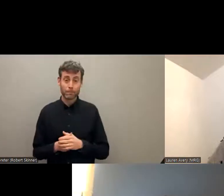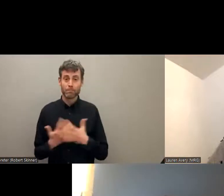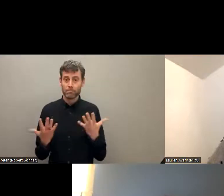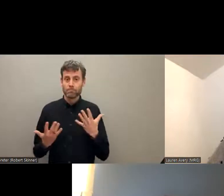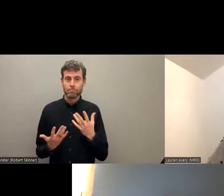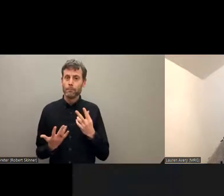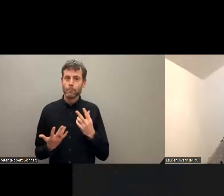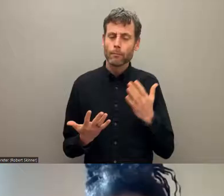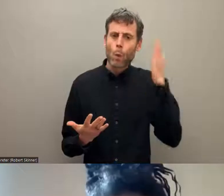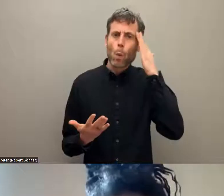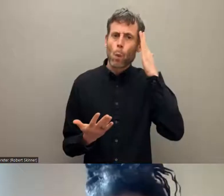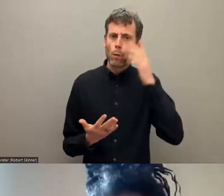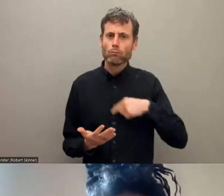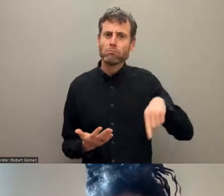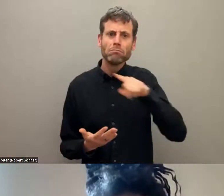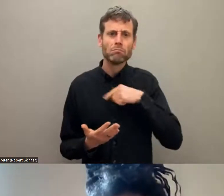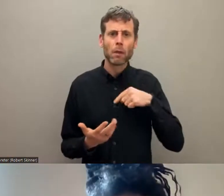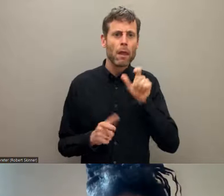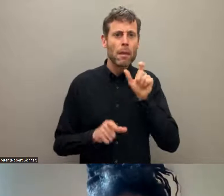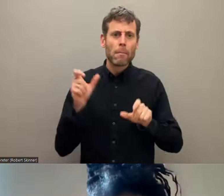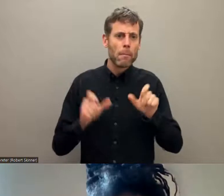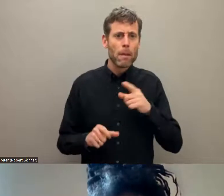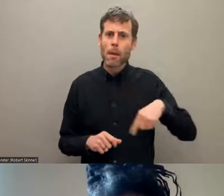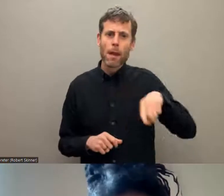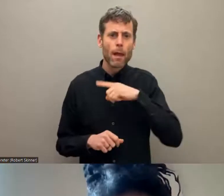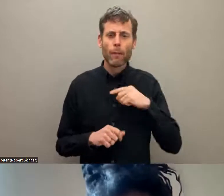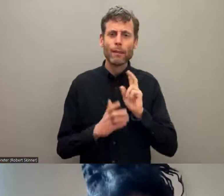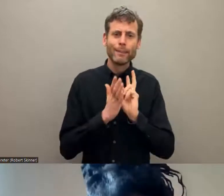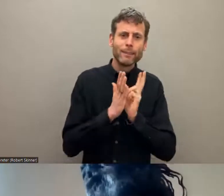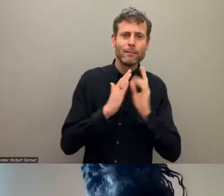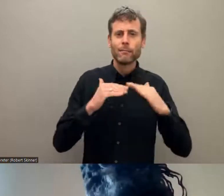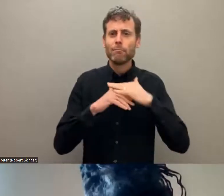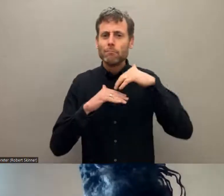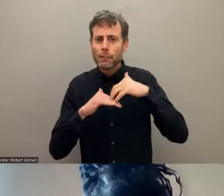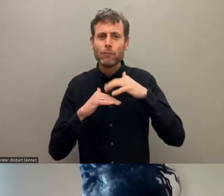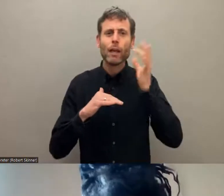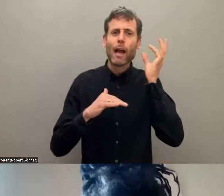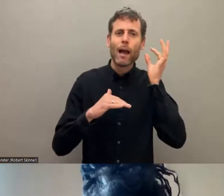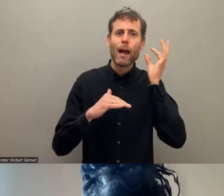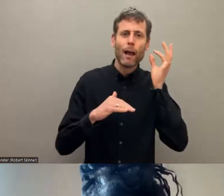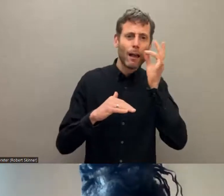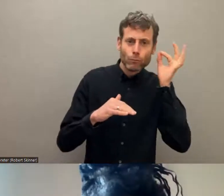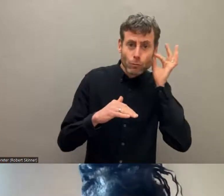historical challenges and specifically they are aggravated when it comes to